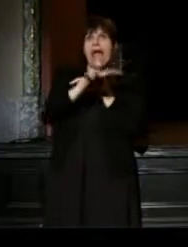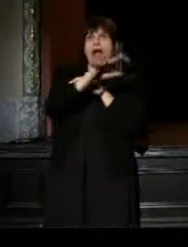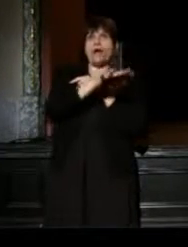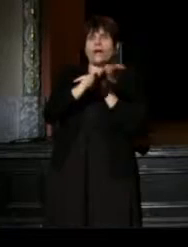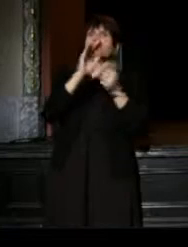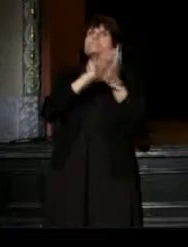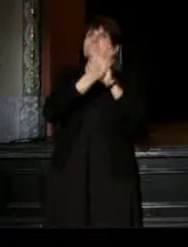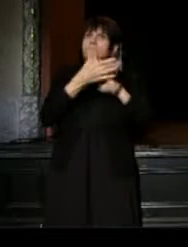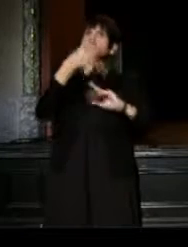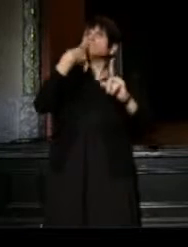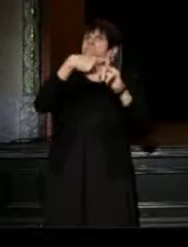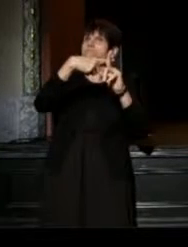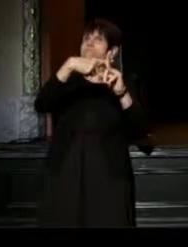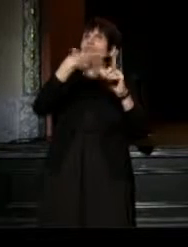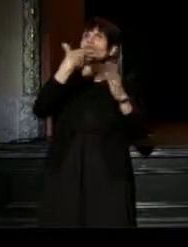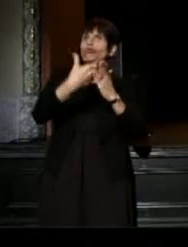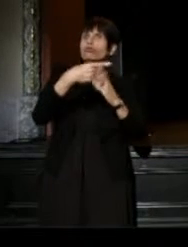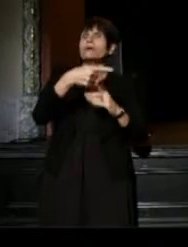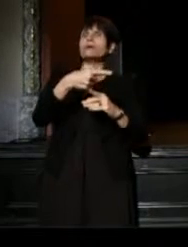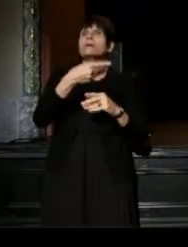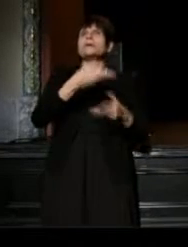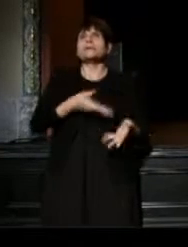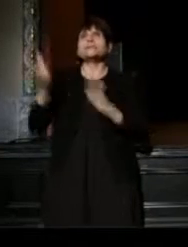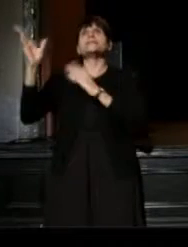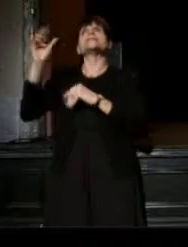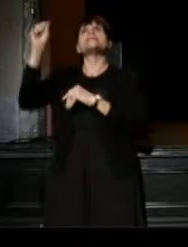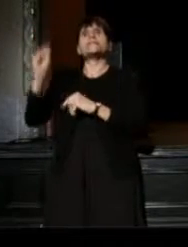Now she is taking the project to South Africa and other places,